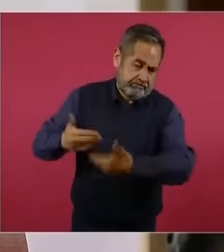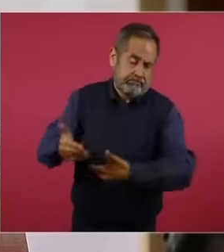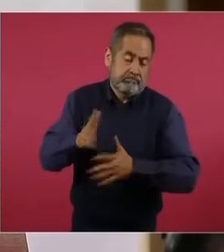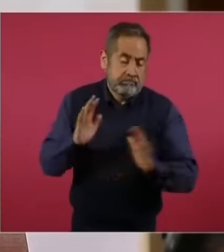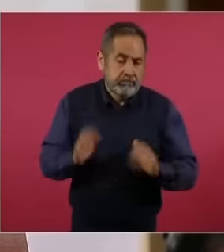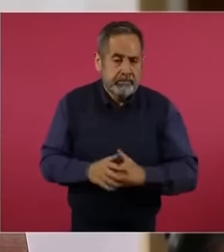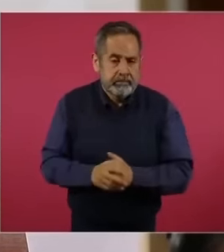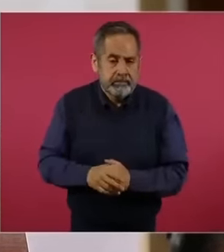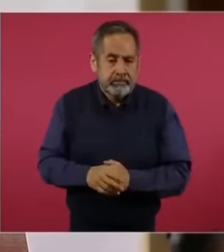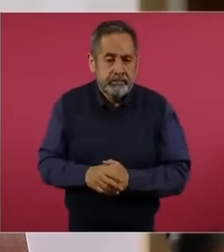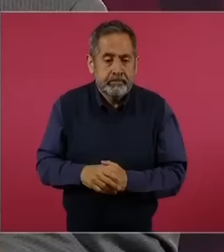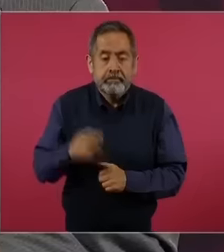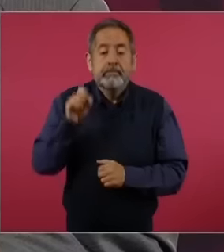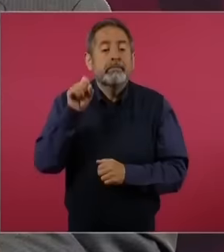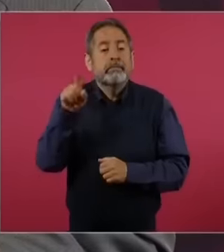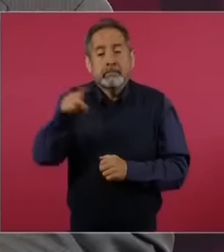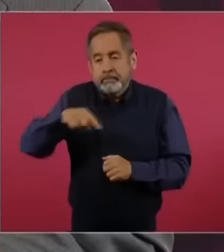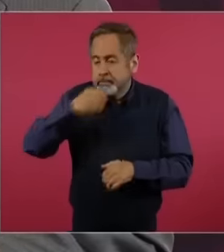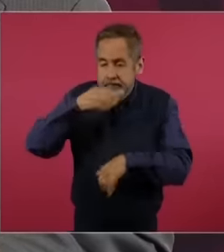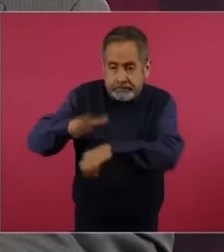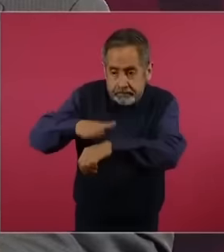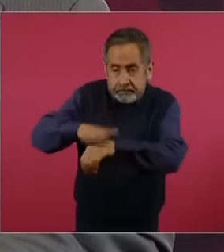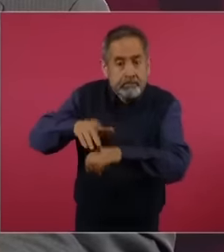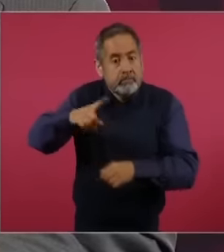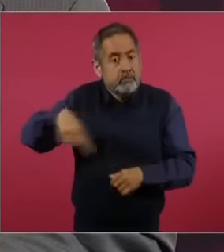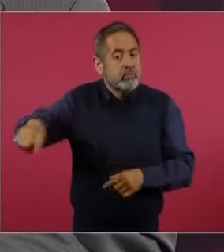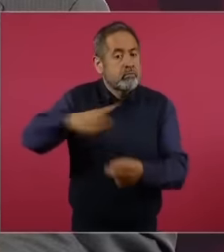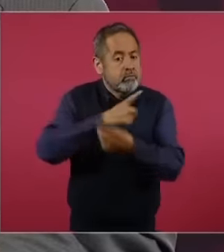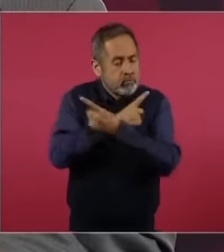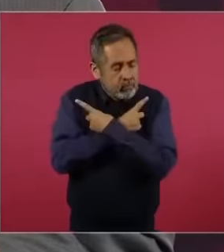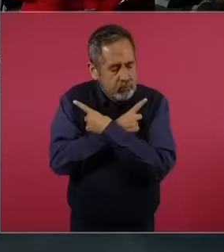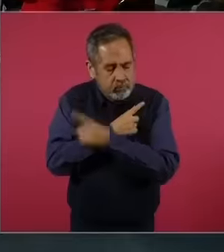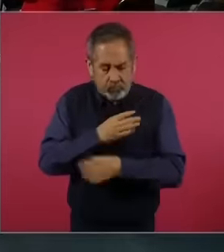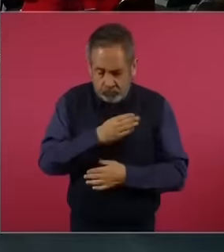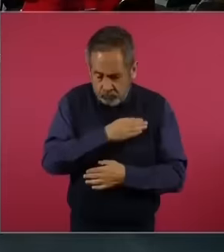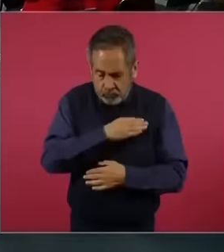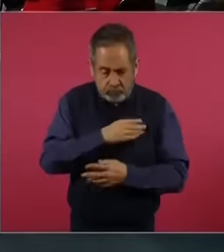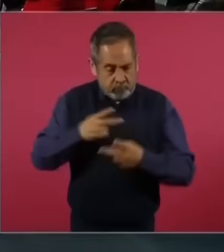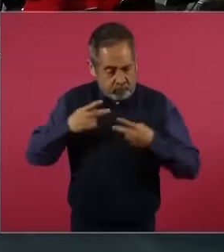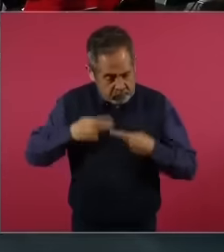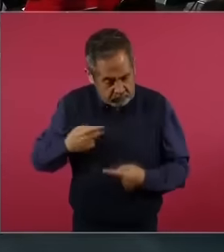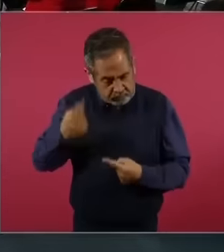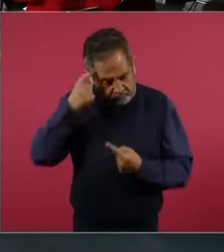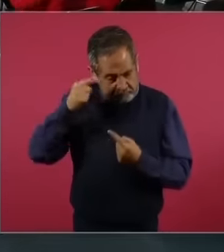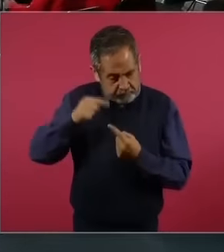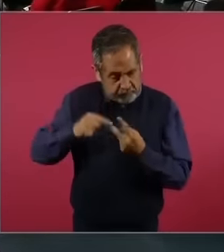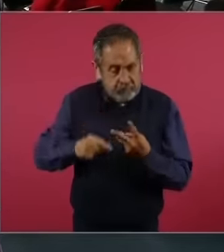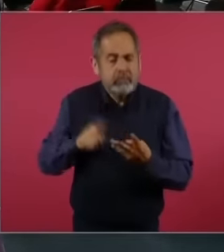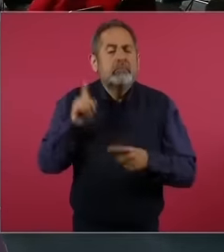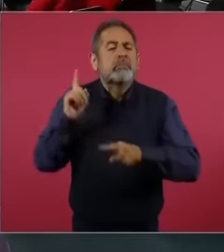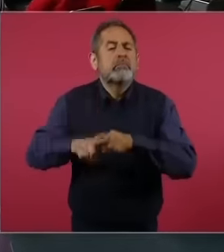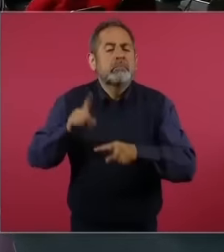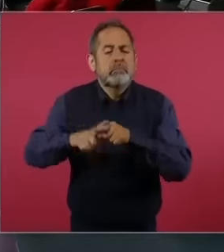Many good values, good elements, good principles come from